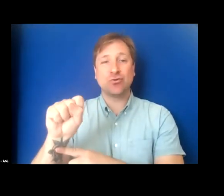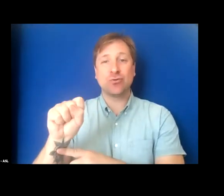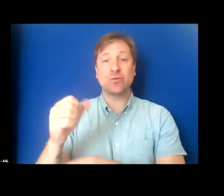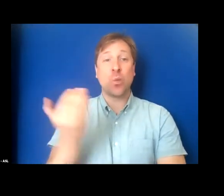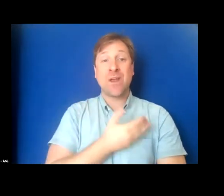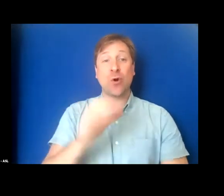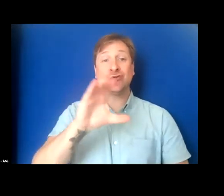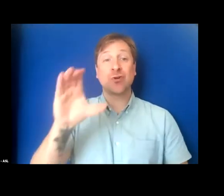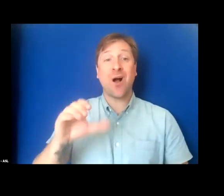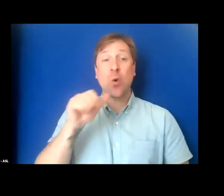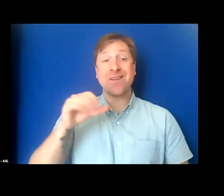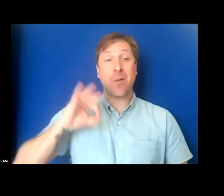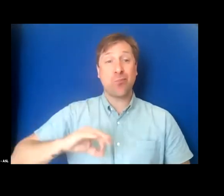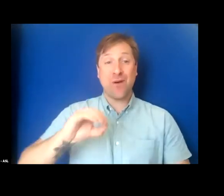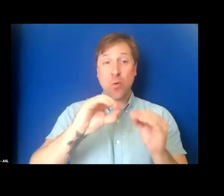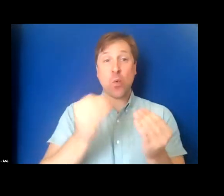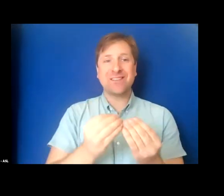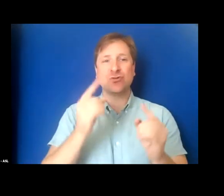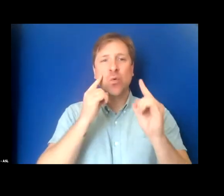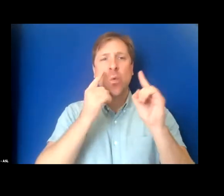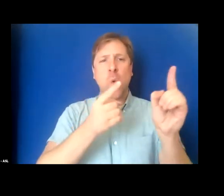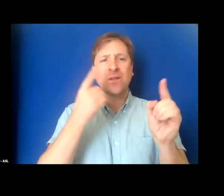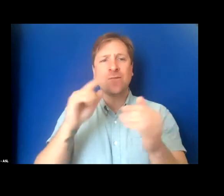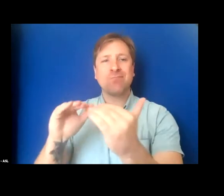committed to driving equity into the independent film industry.